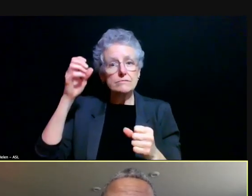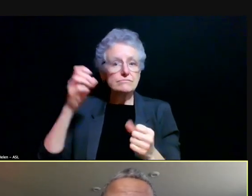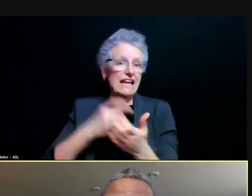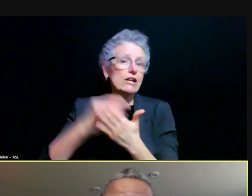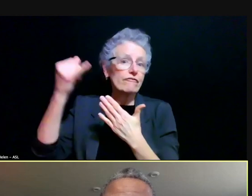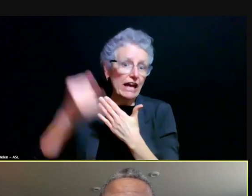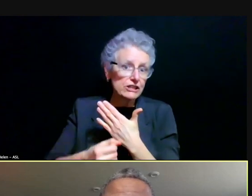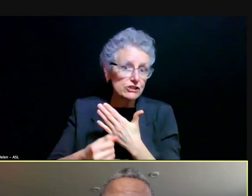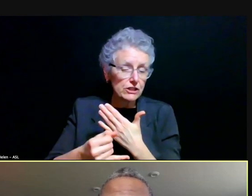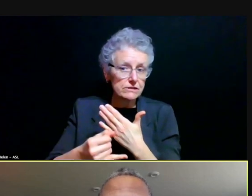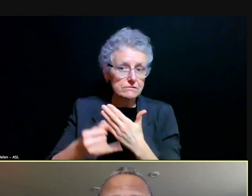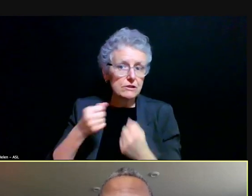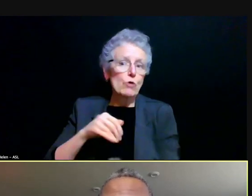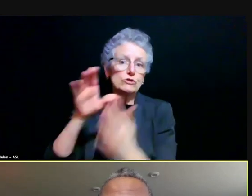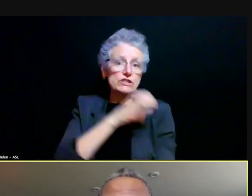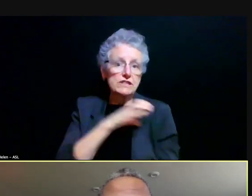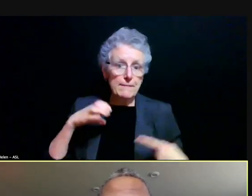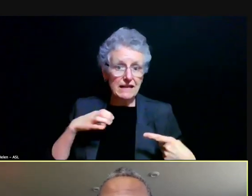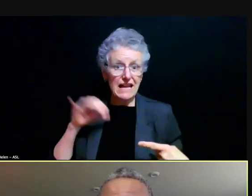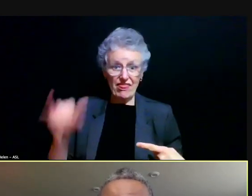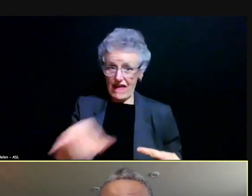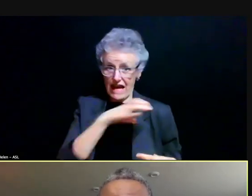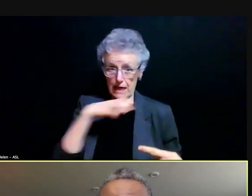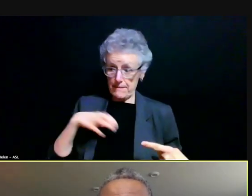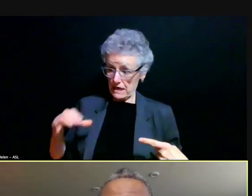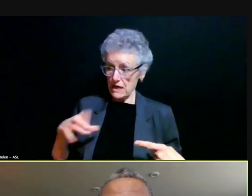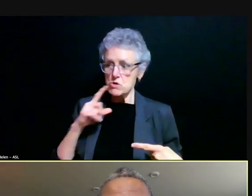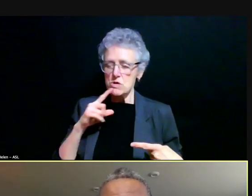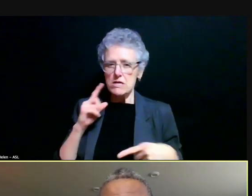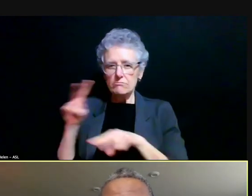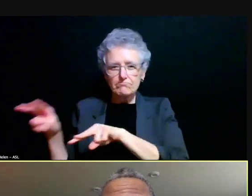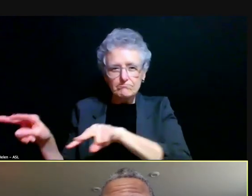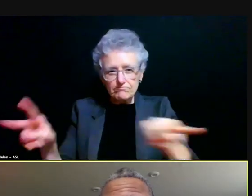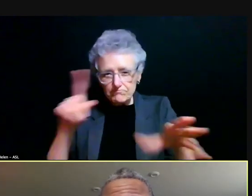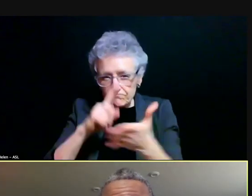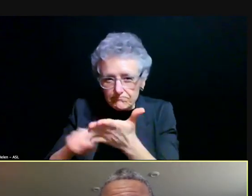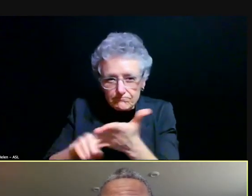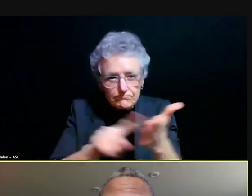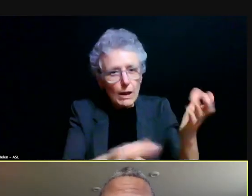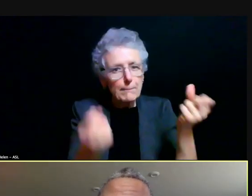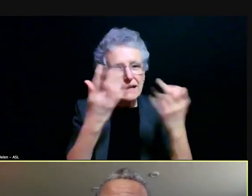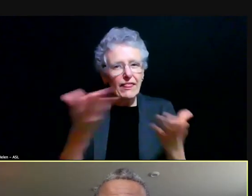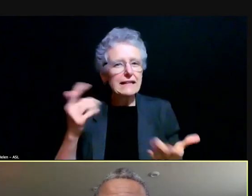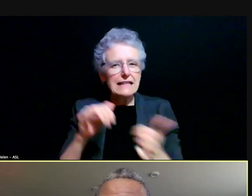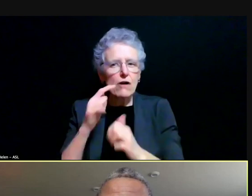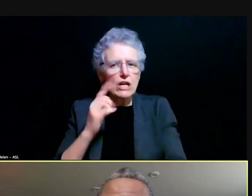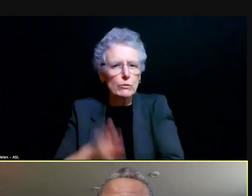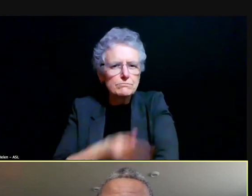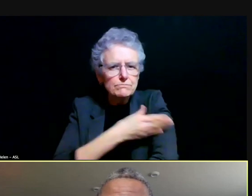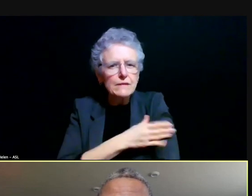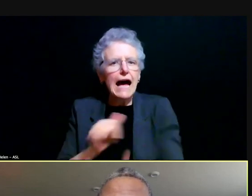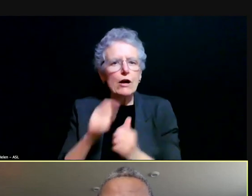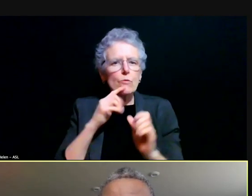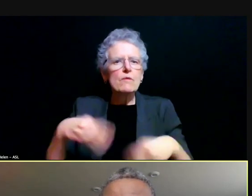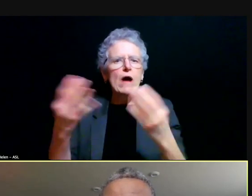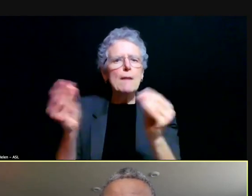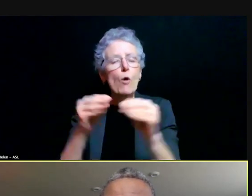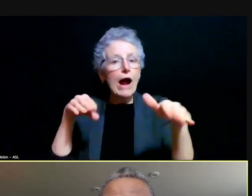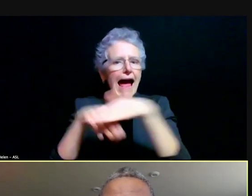And that committee is really looking across the board. What can we do better? How can we provide more access? How can we address some